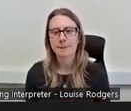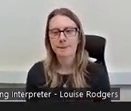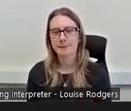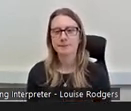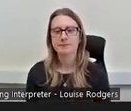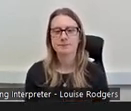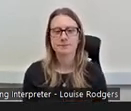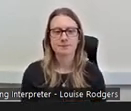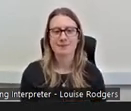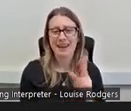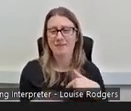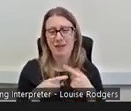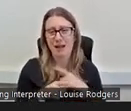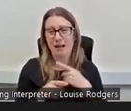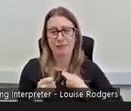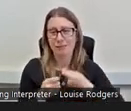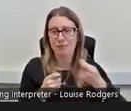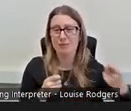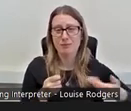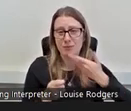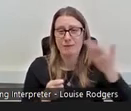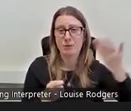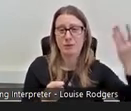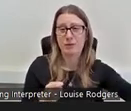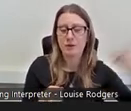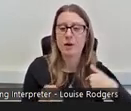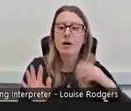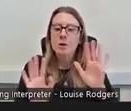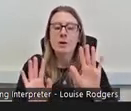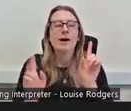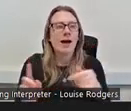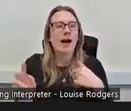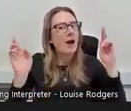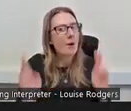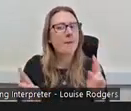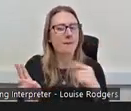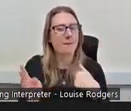I've been waffling on for ages now and I hope that it's been quite valuable and interesting